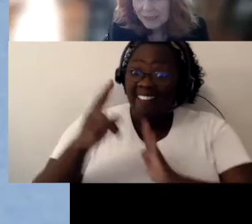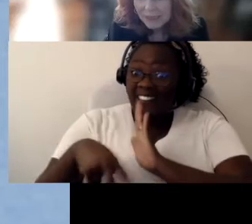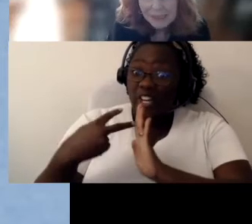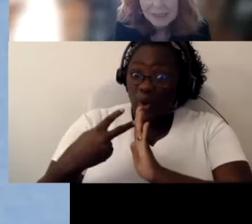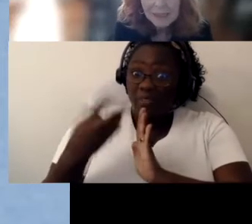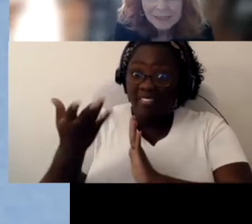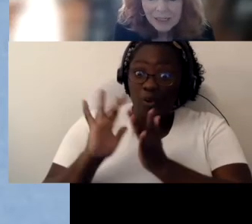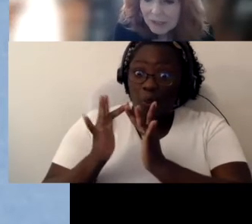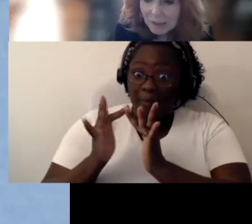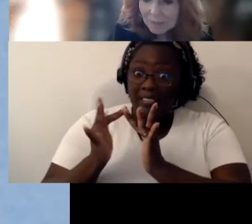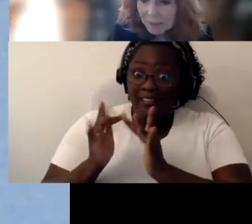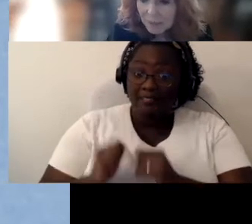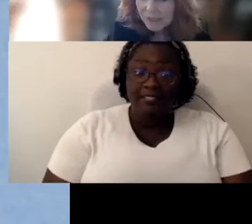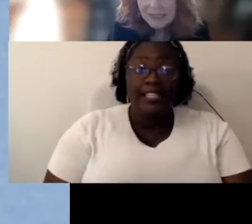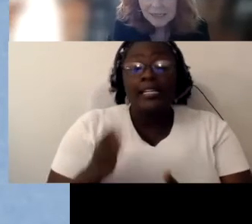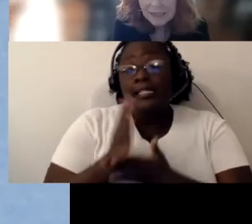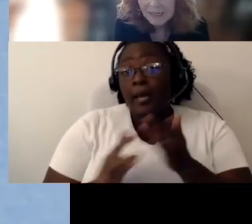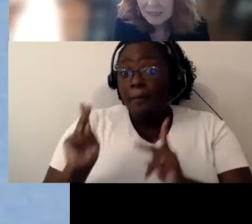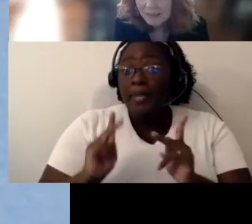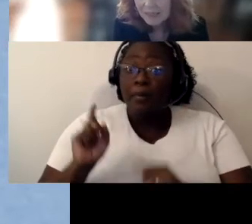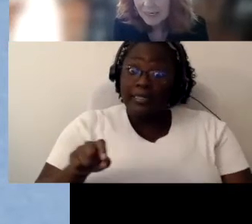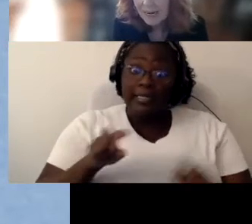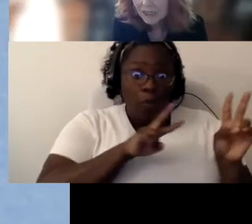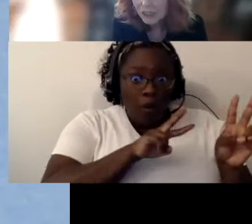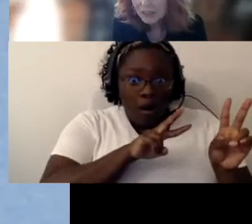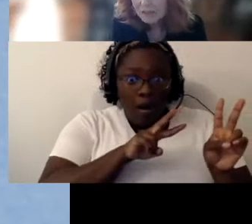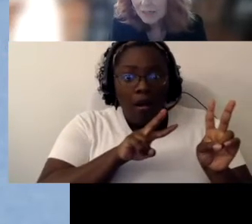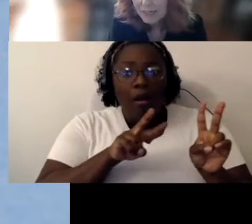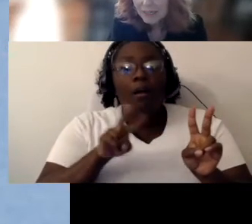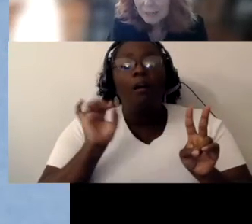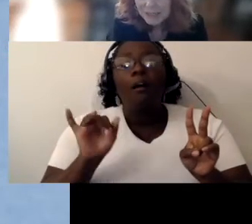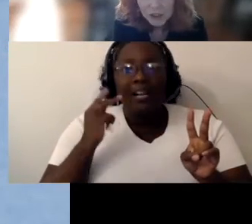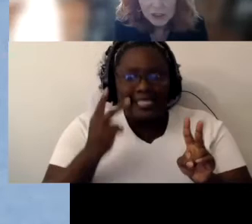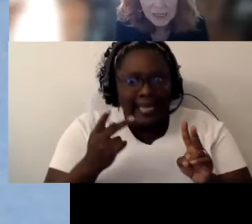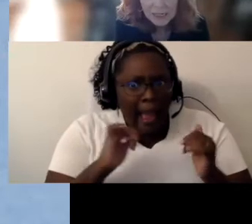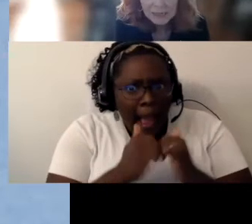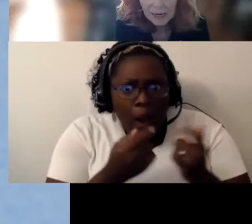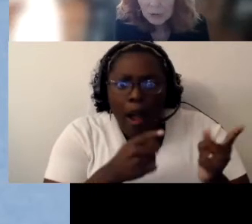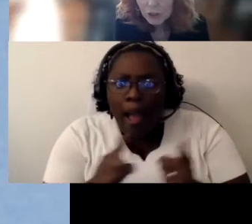That is, you know, some people need to see it in action and the picture that will